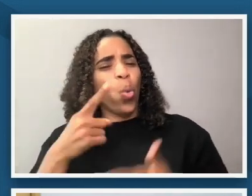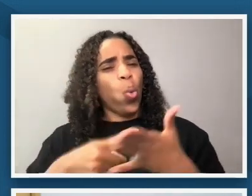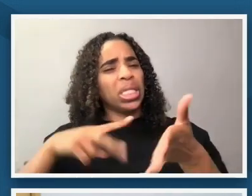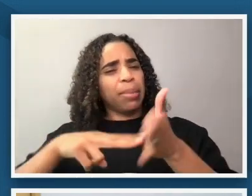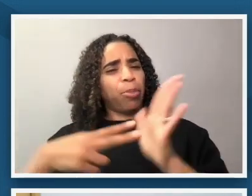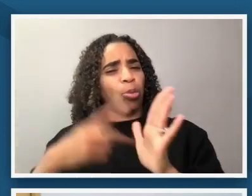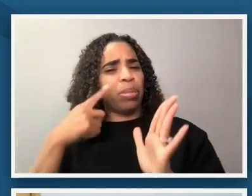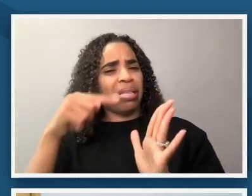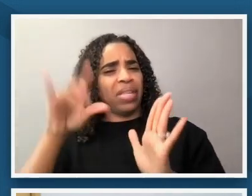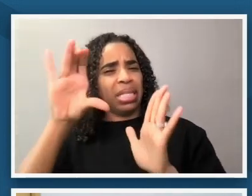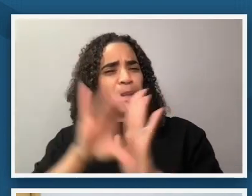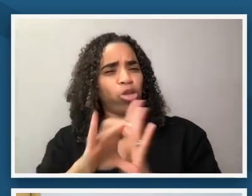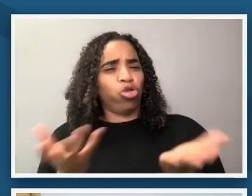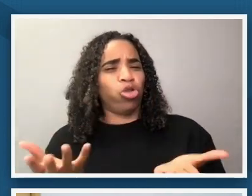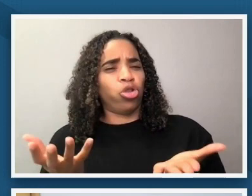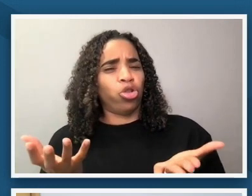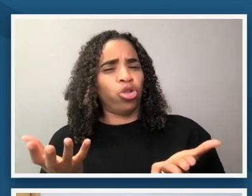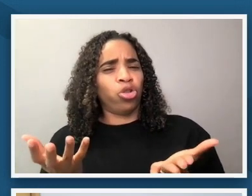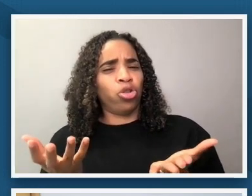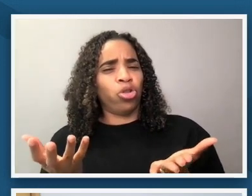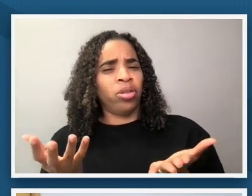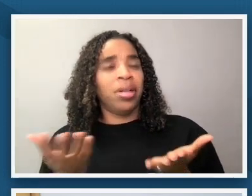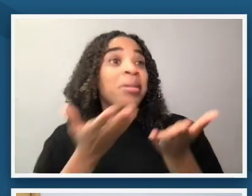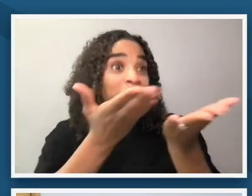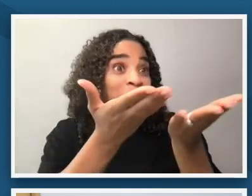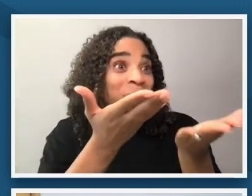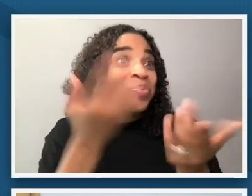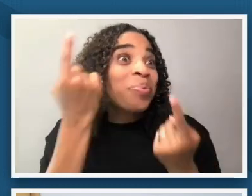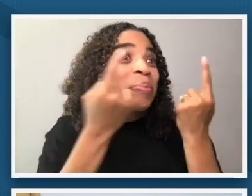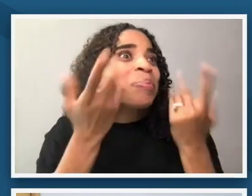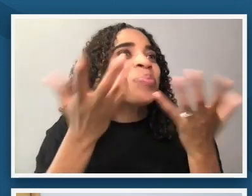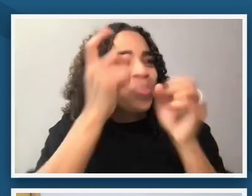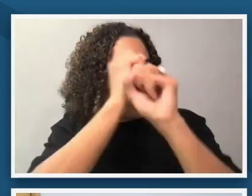and i just turned to my colleagues here what do you all wonder